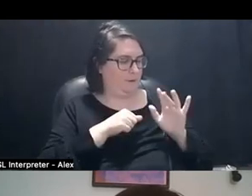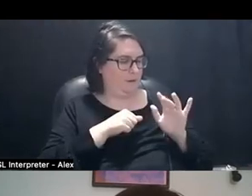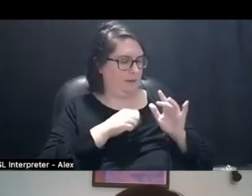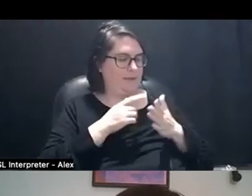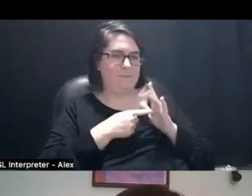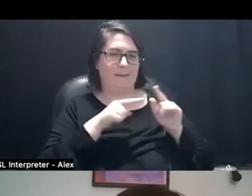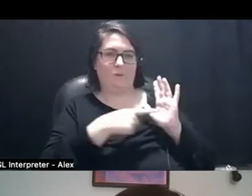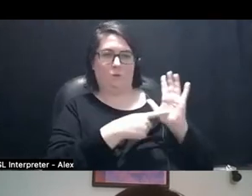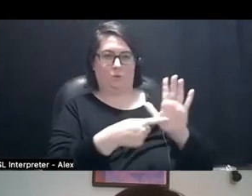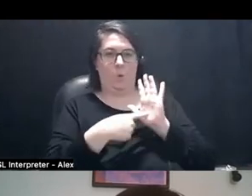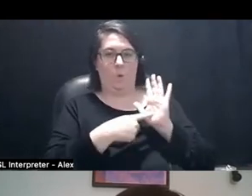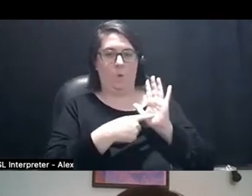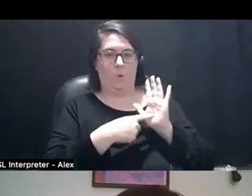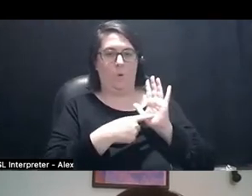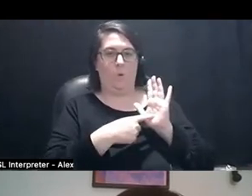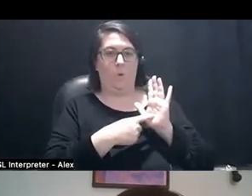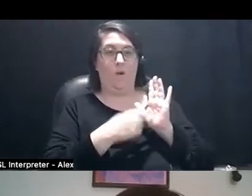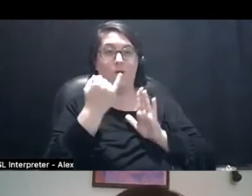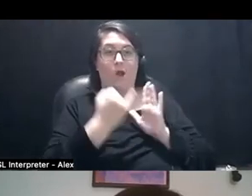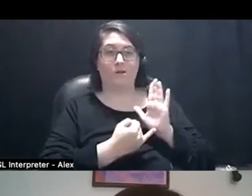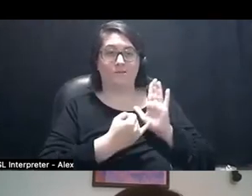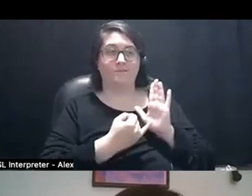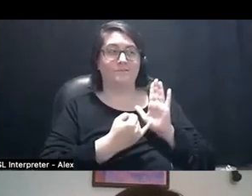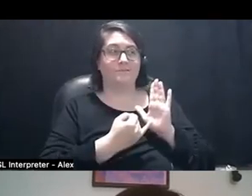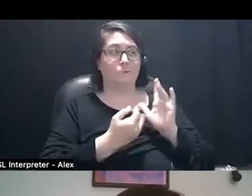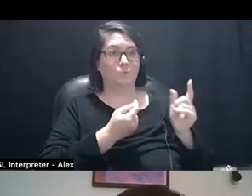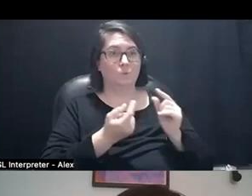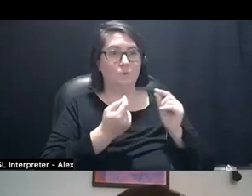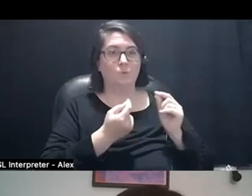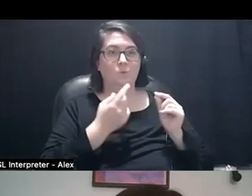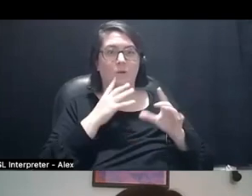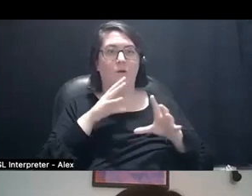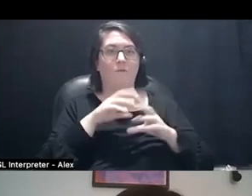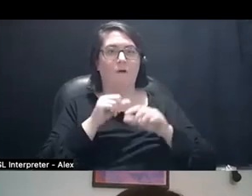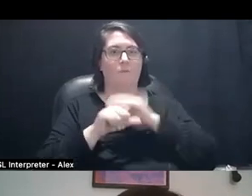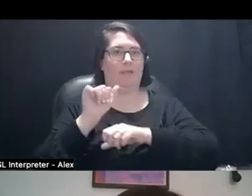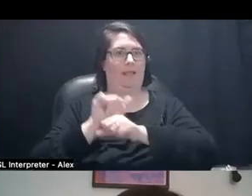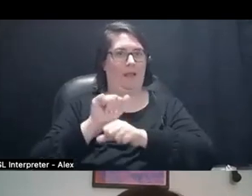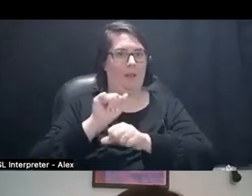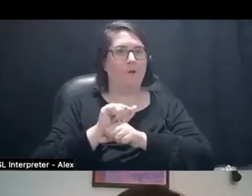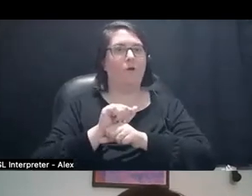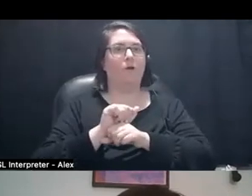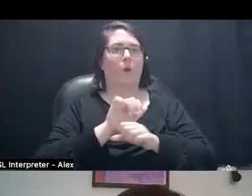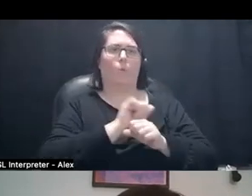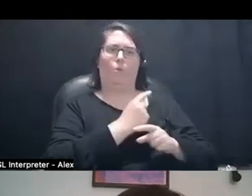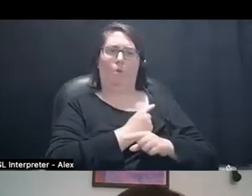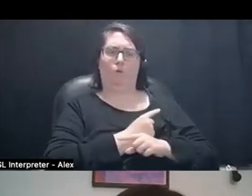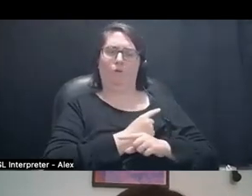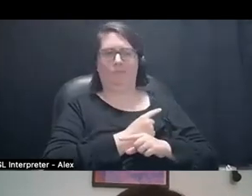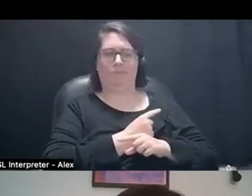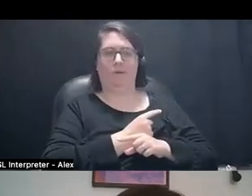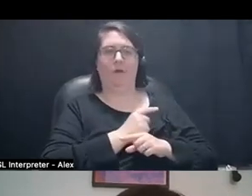when we have any kind of artistic practice that is part of labor and like work proper.